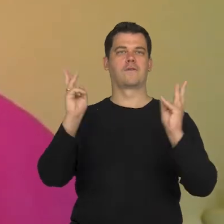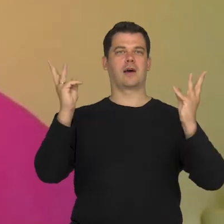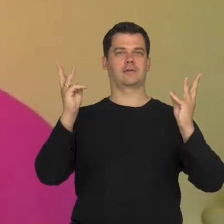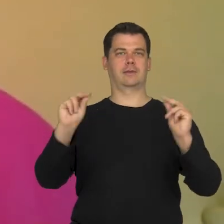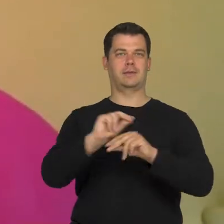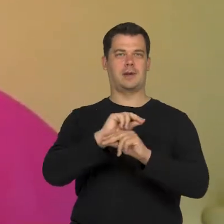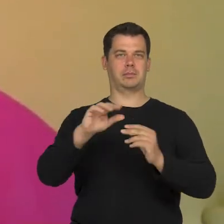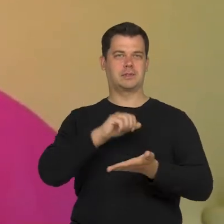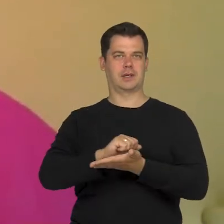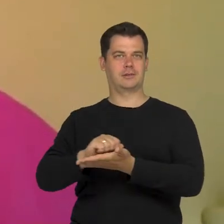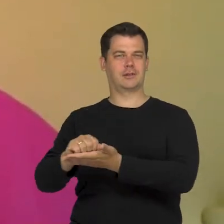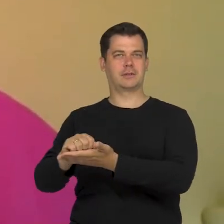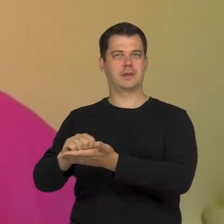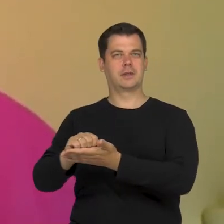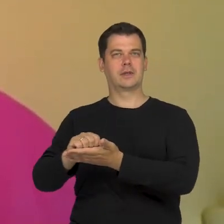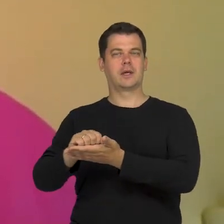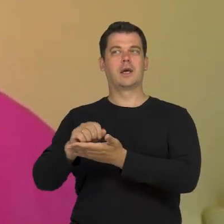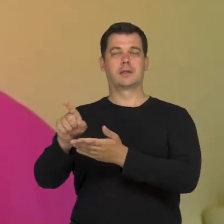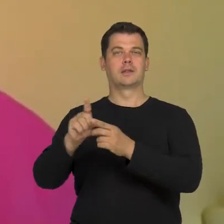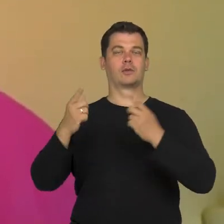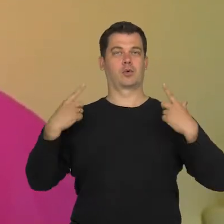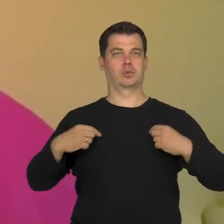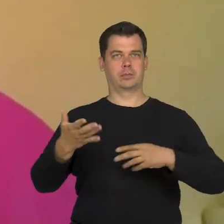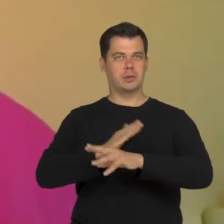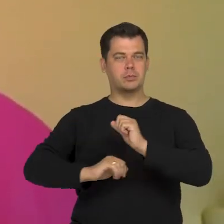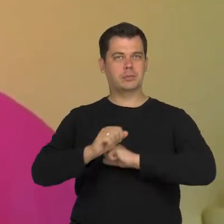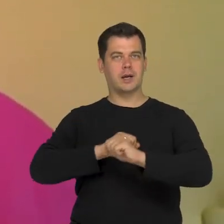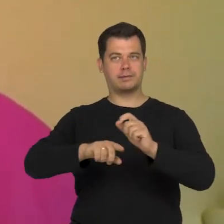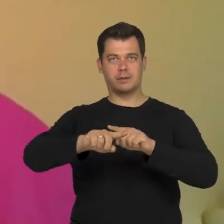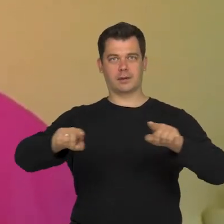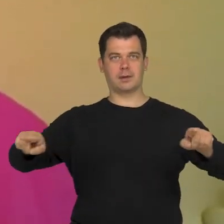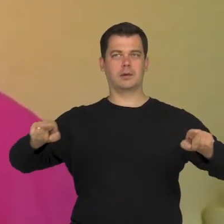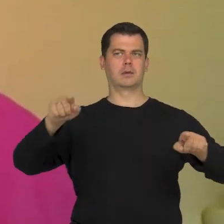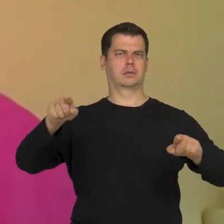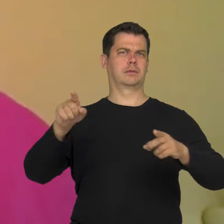People with disabilities exist and they create art.